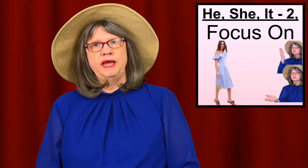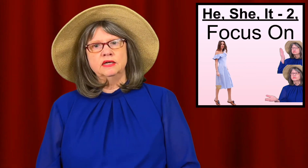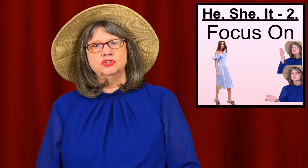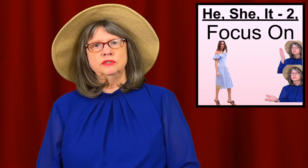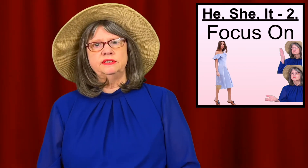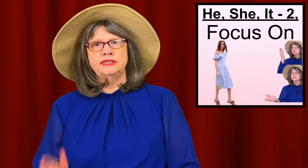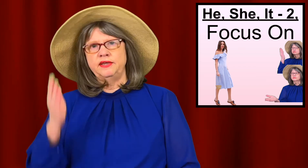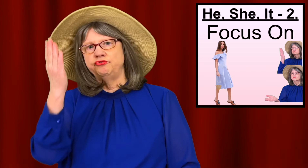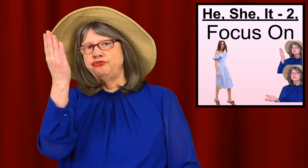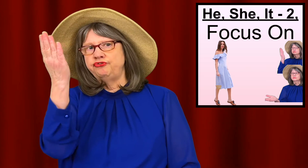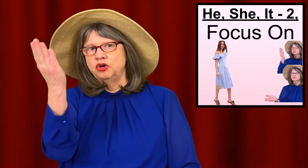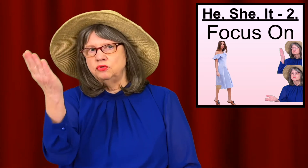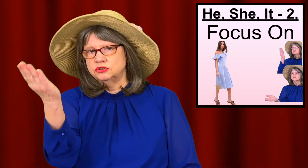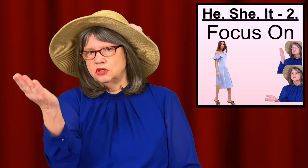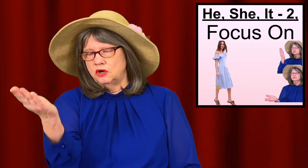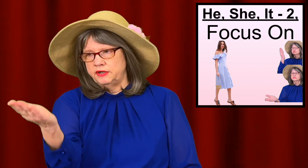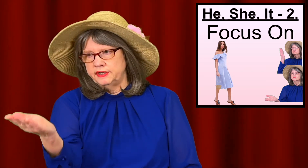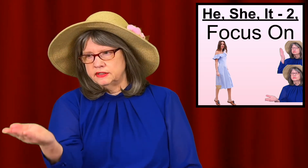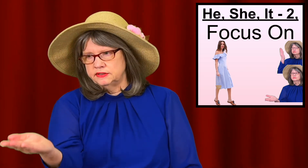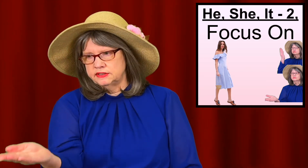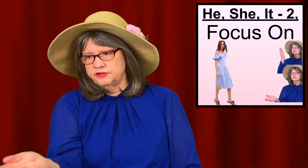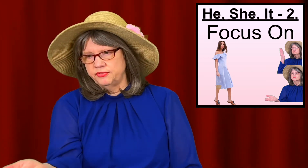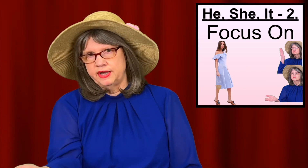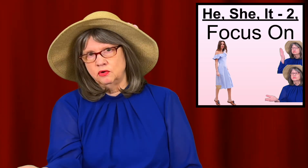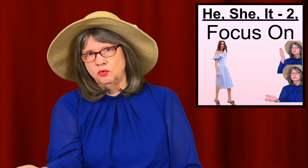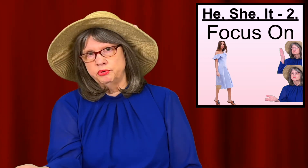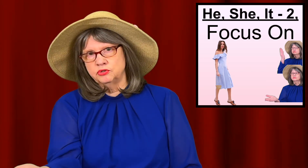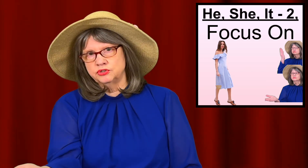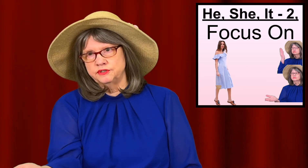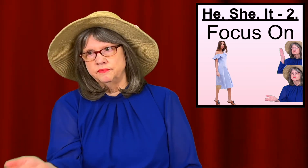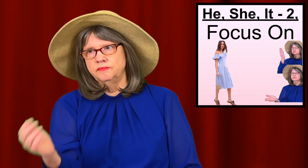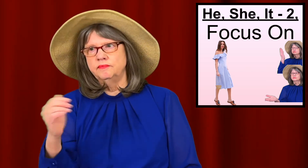actually saying, "focus on and consider that whole person".